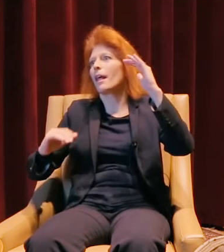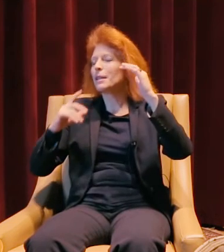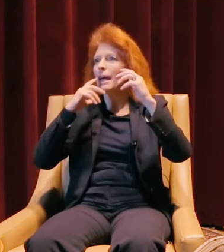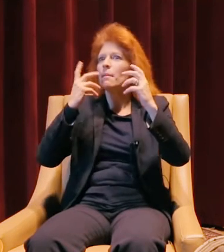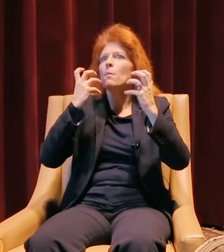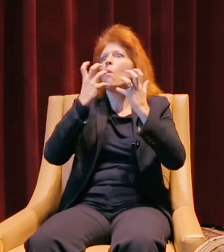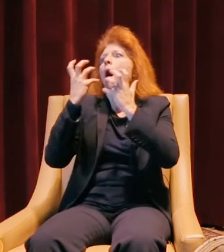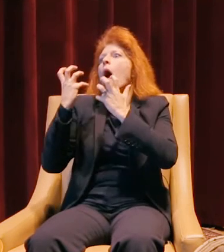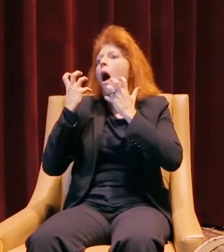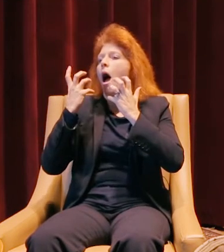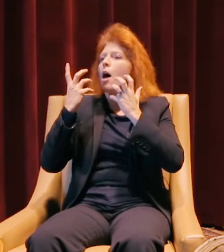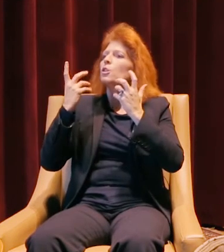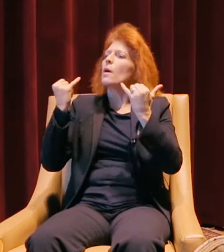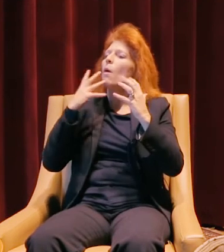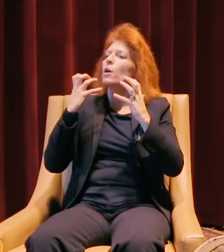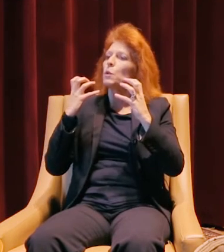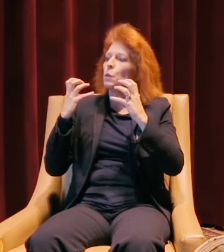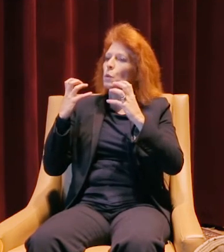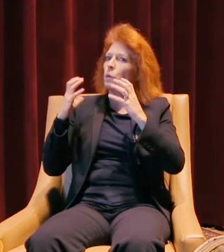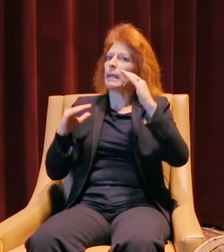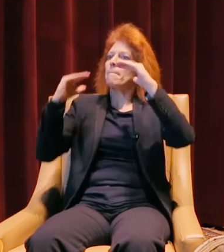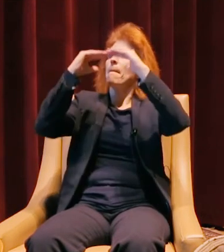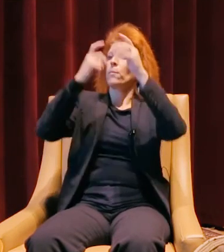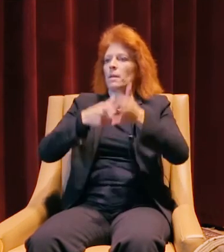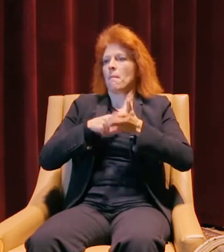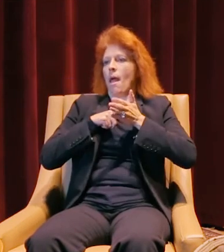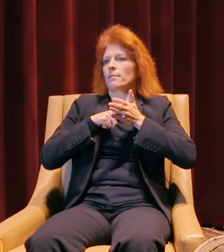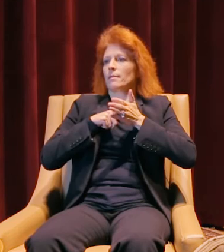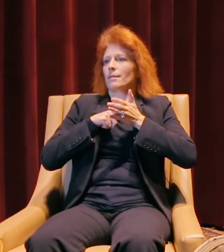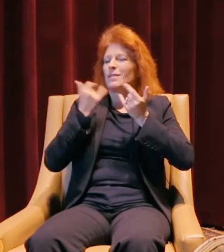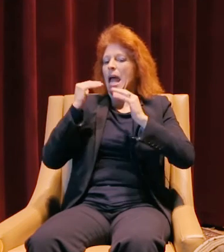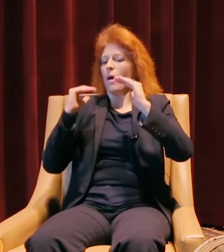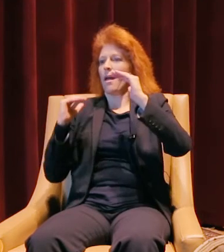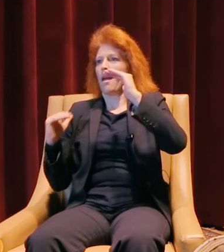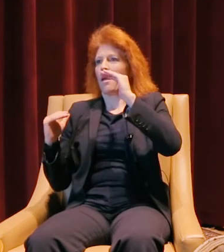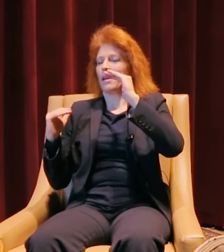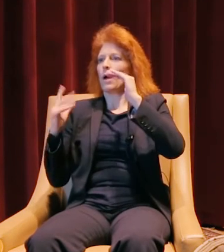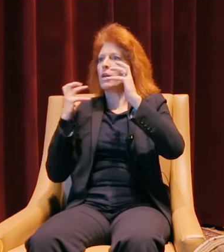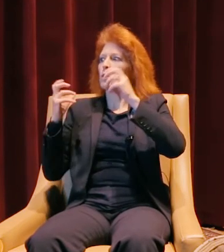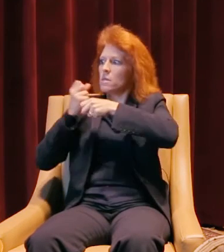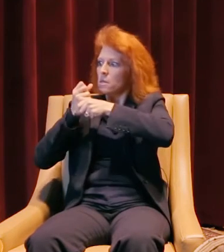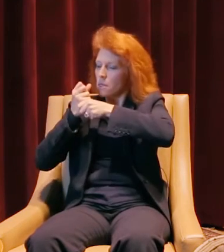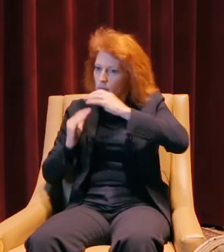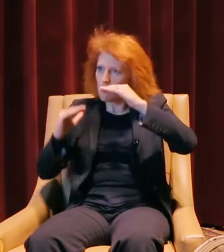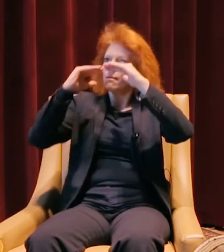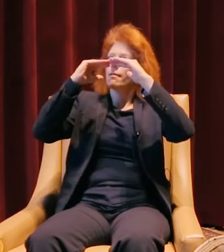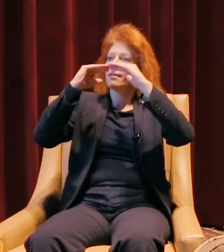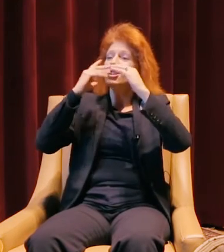I'd like to get to a point where we can keep up with the demand a little bit better. Instead of taking a month to send something out,